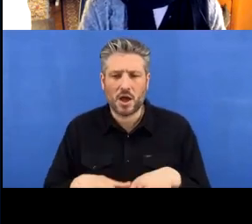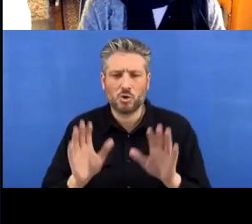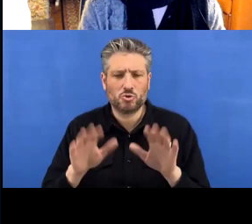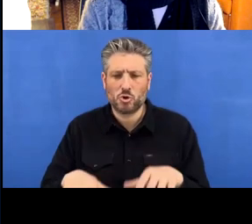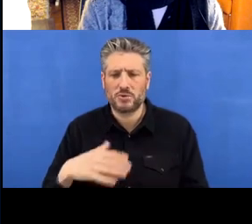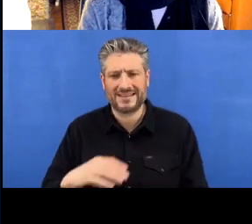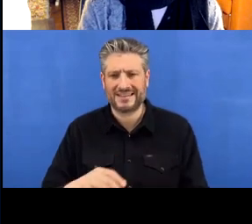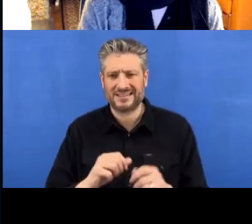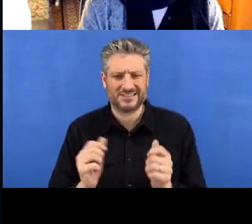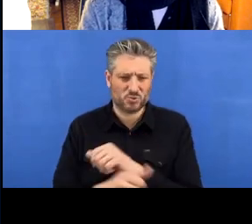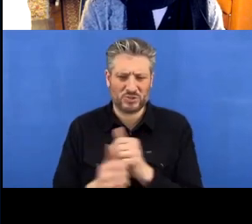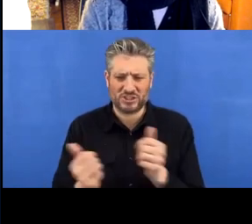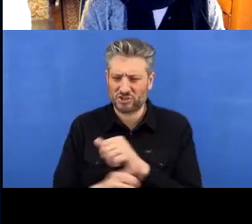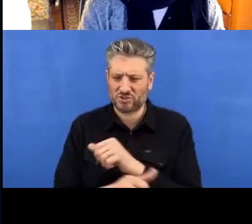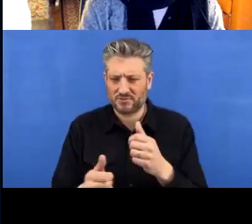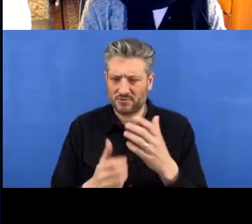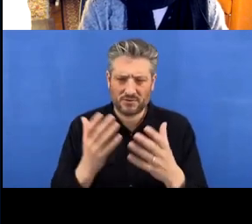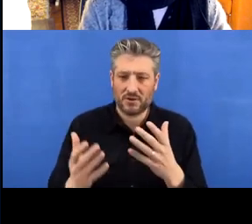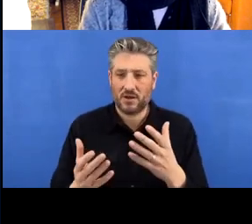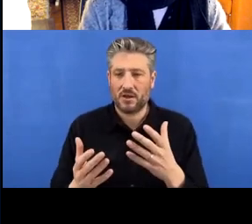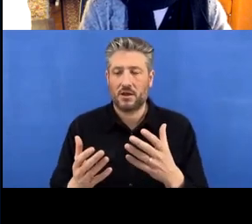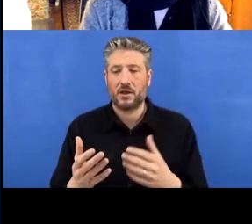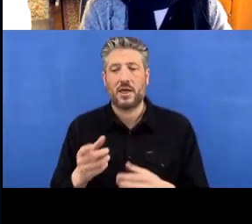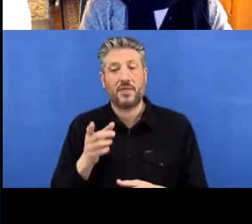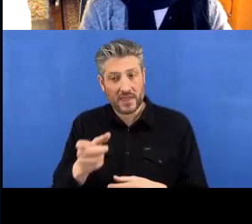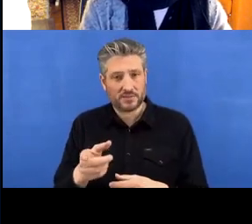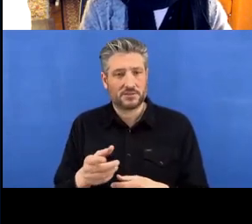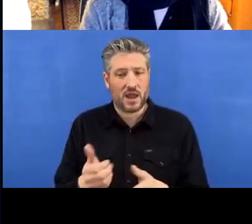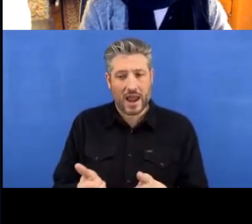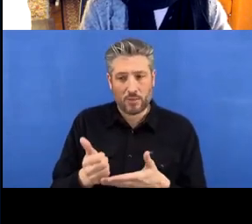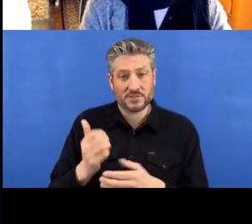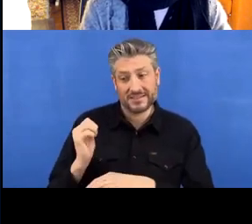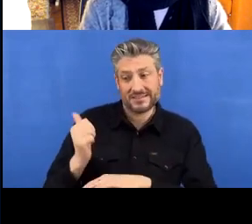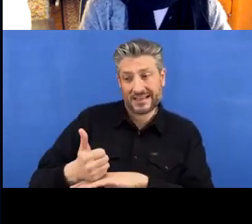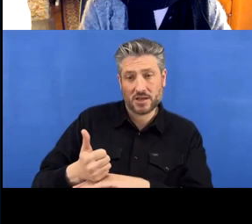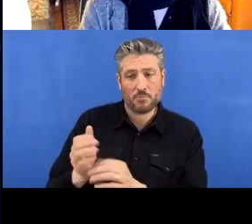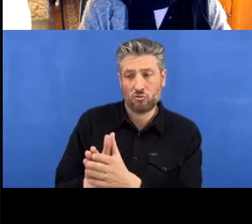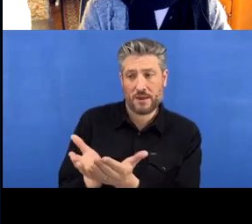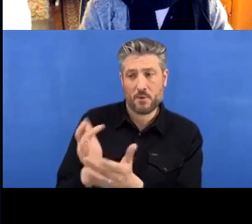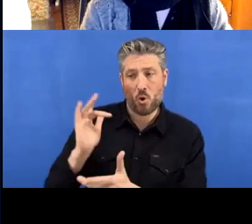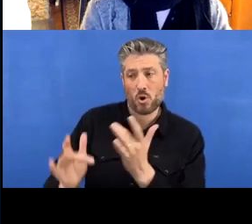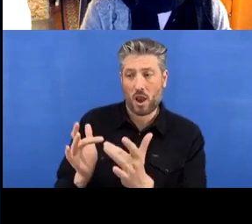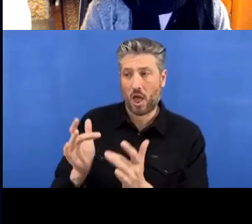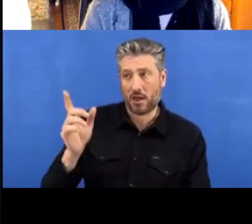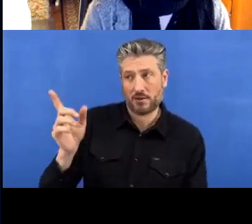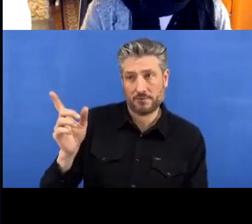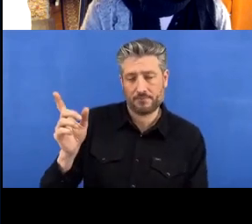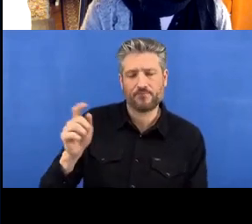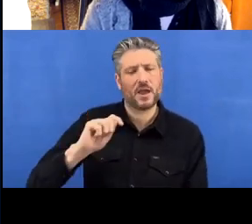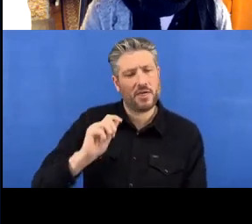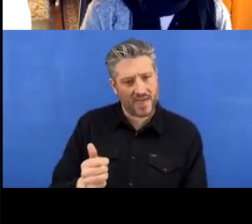just to get the repository online and then afterwards these buttons will reappear and we can carry on working.